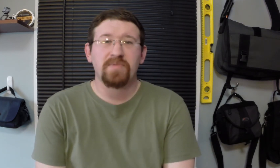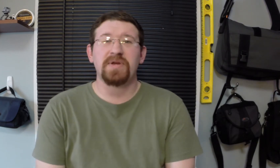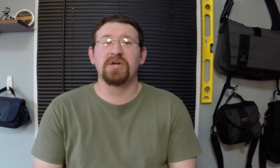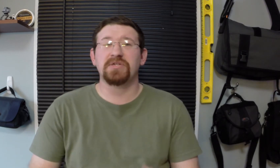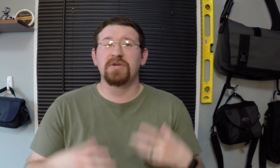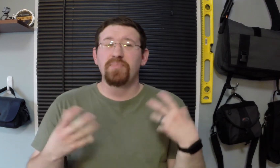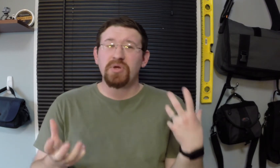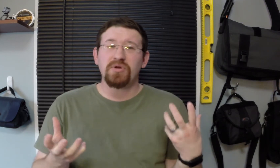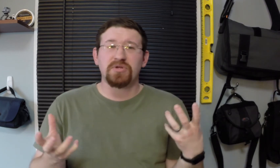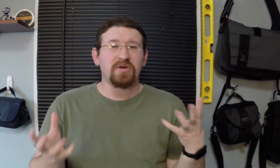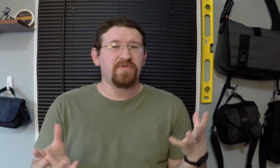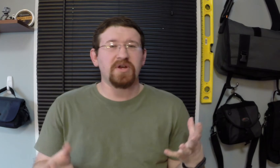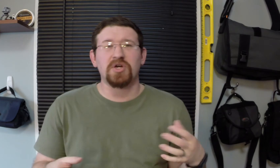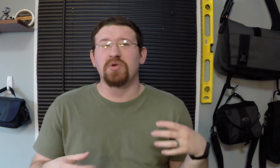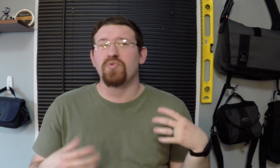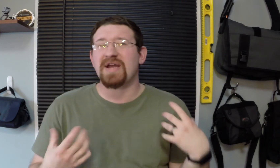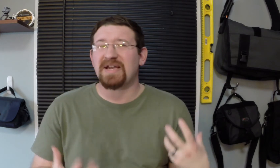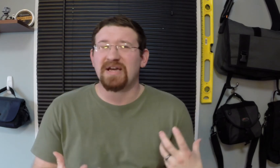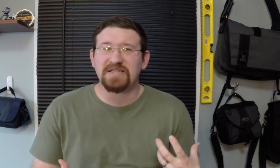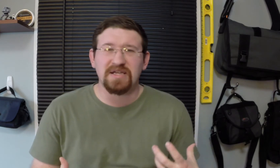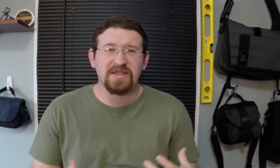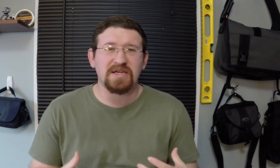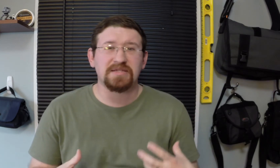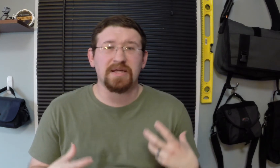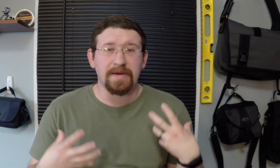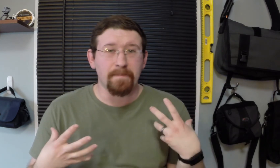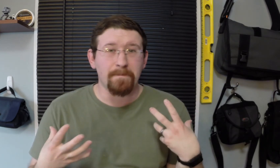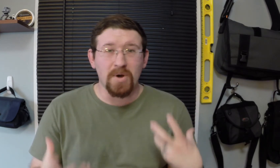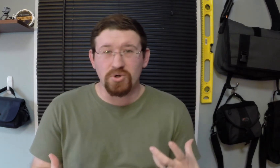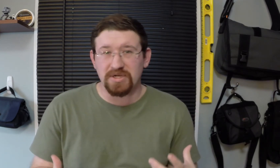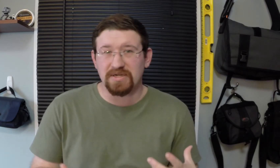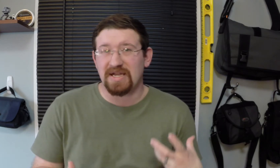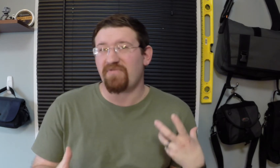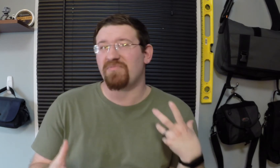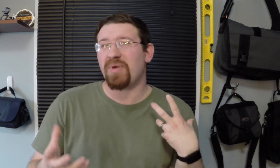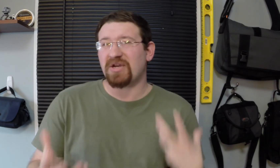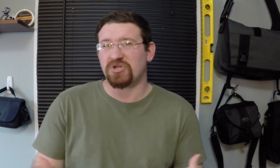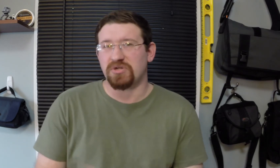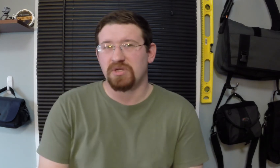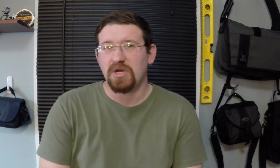because computers aren't very good at recognizing things like motion and even pictures.